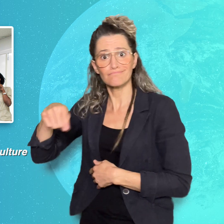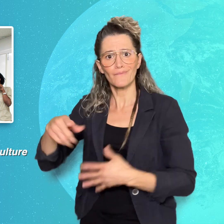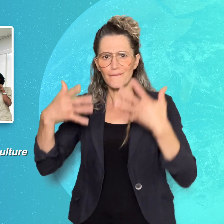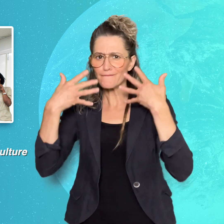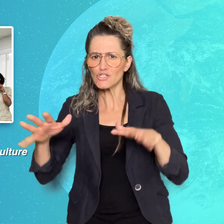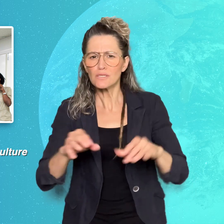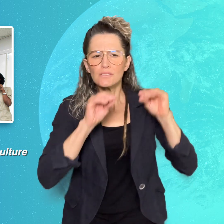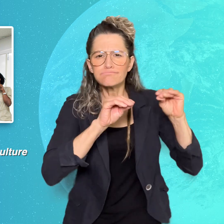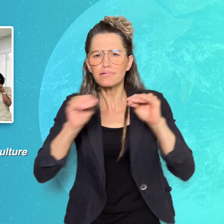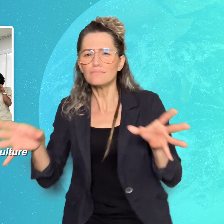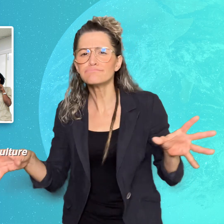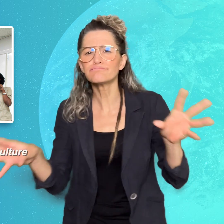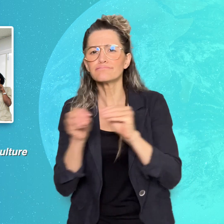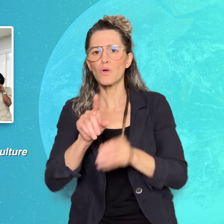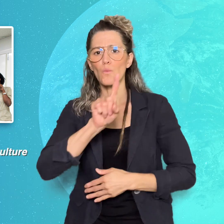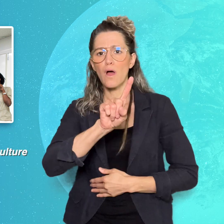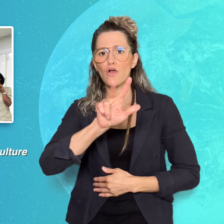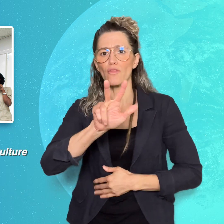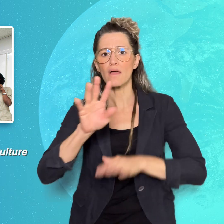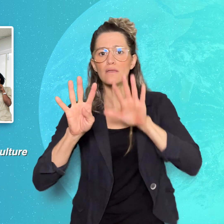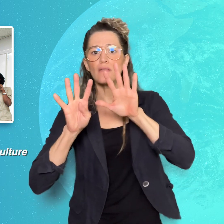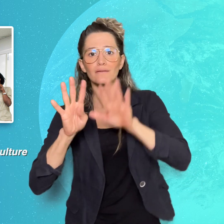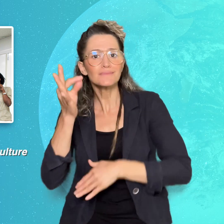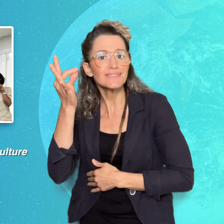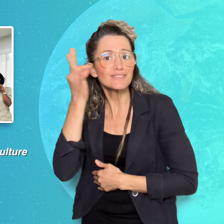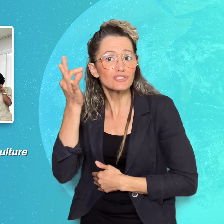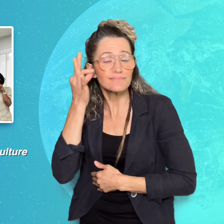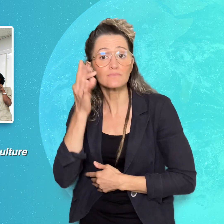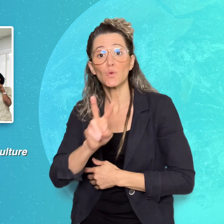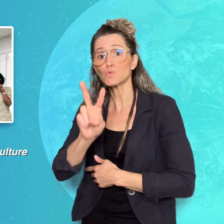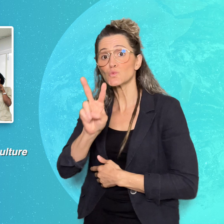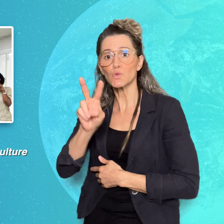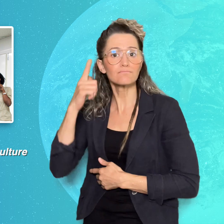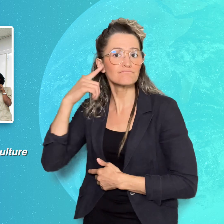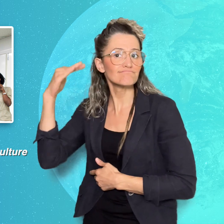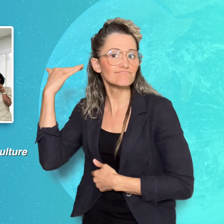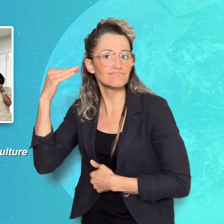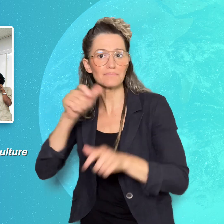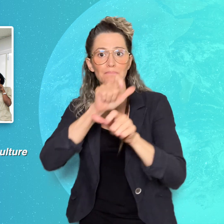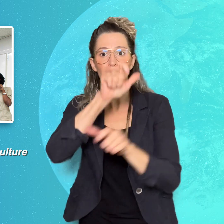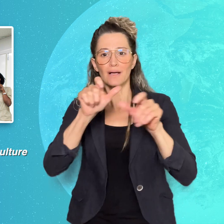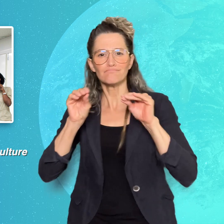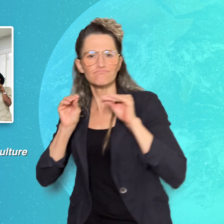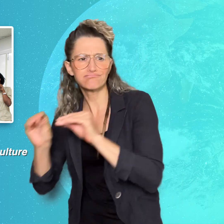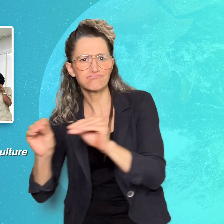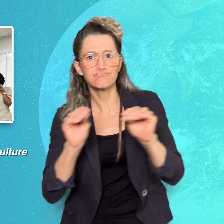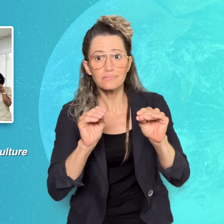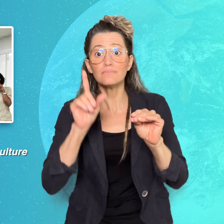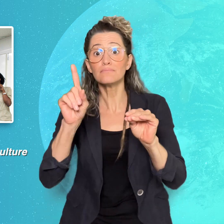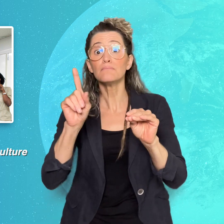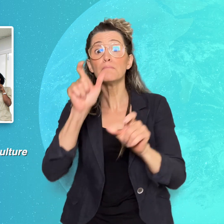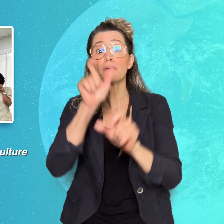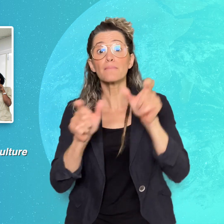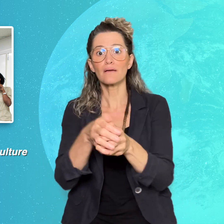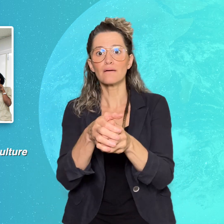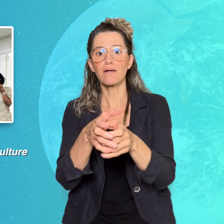and 2 Hard of Hearing people and the number continues to grow.